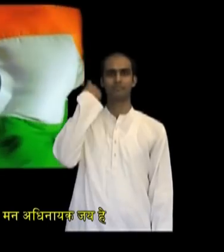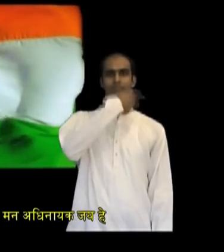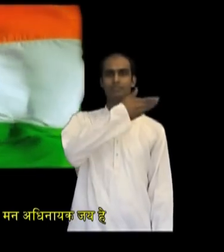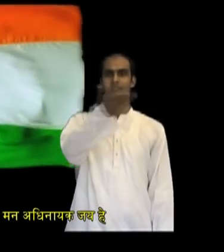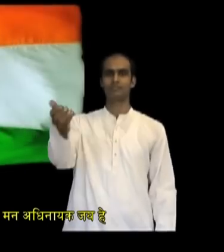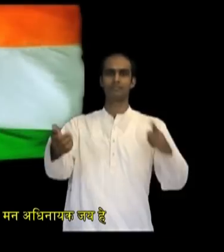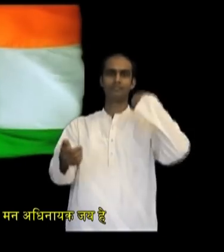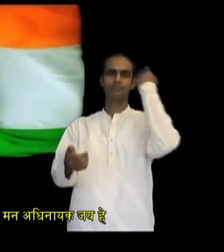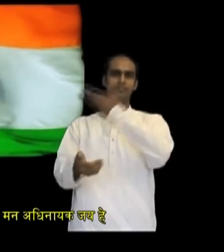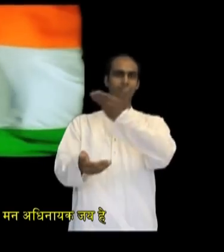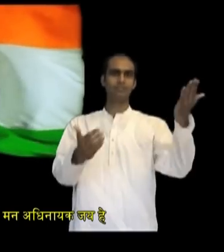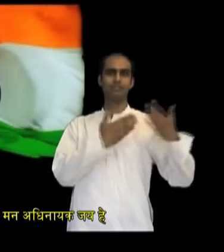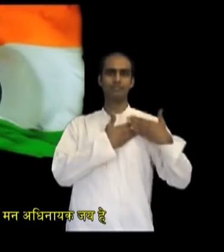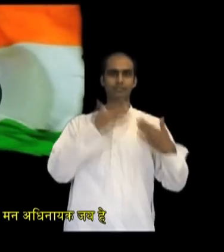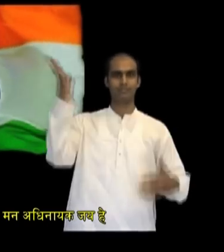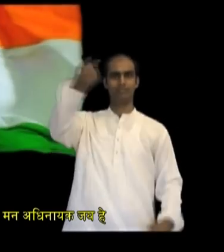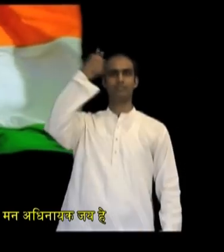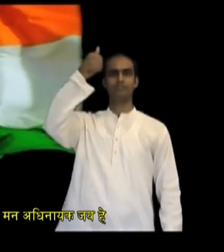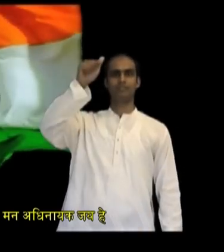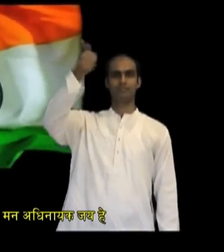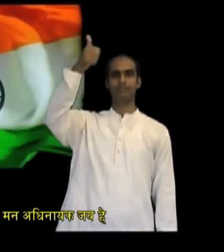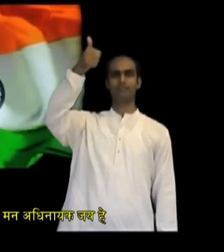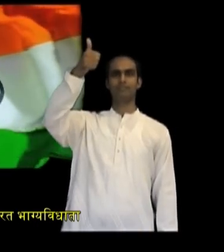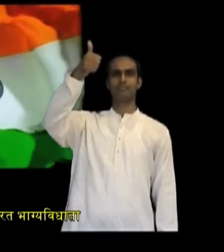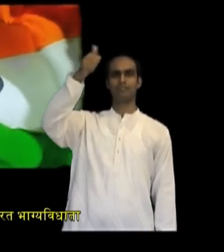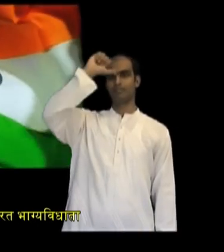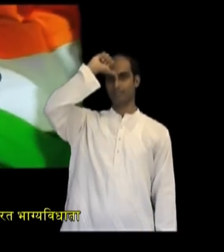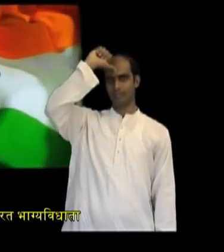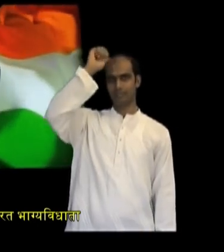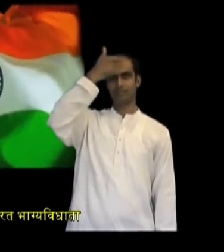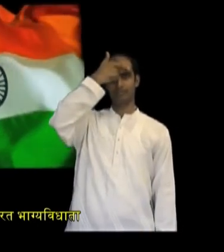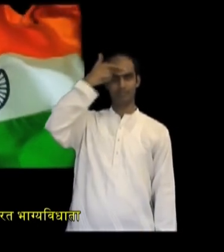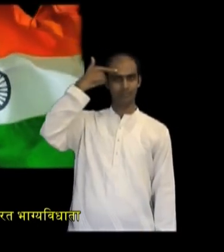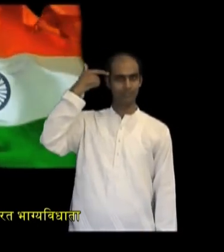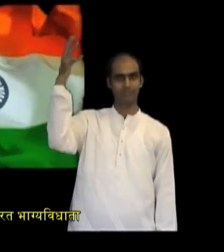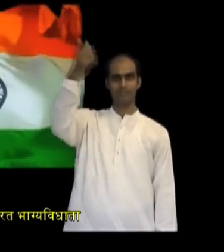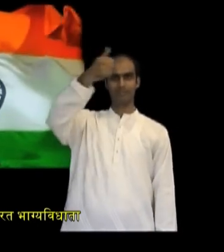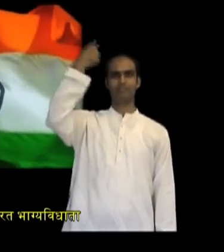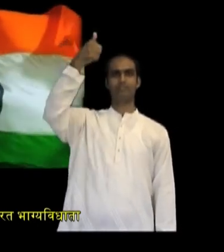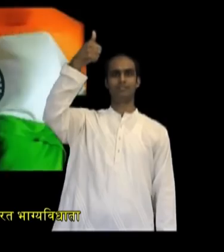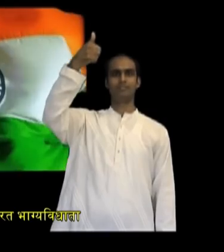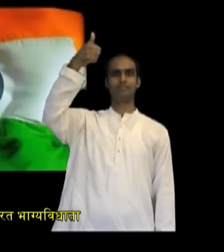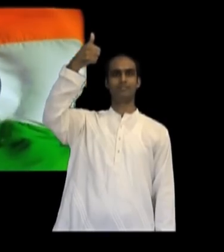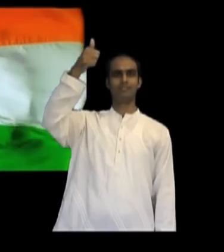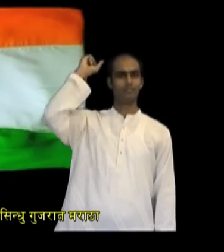Thou art the ruler of the minds of all people Dispenser of India's destiny.